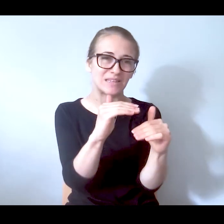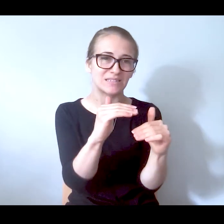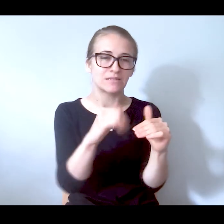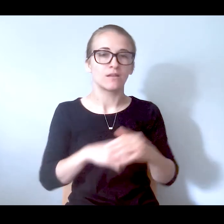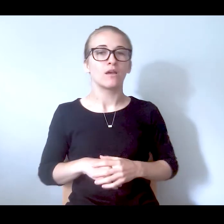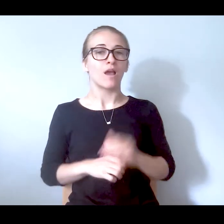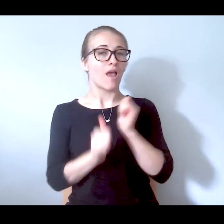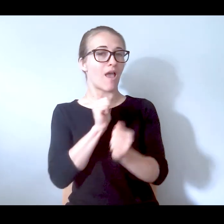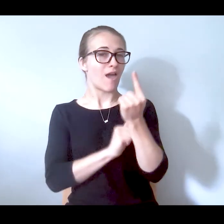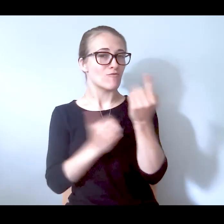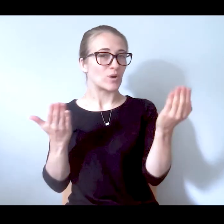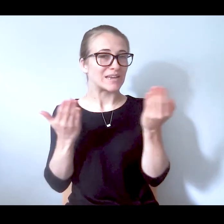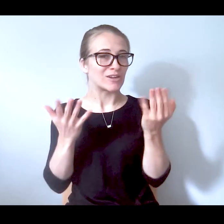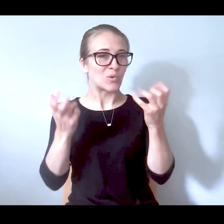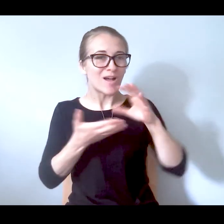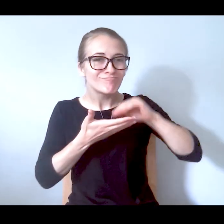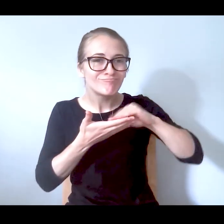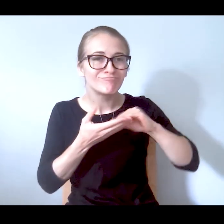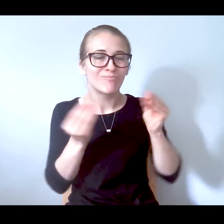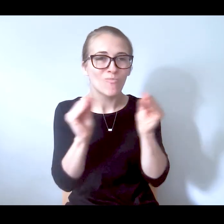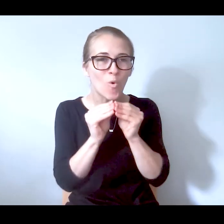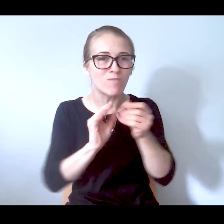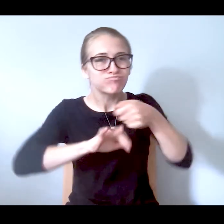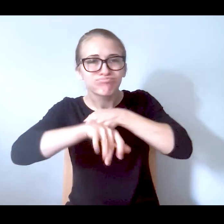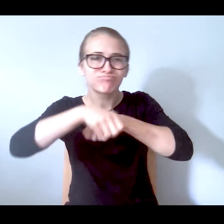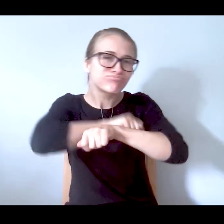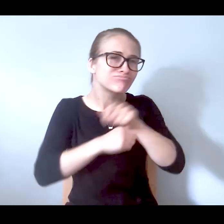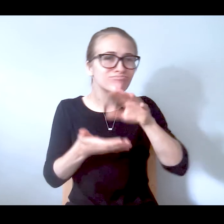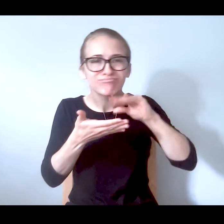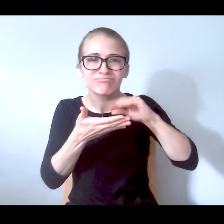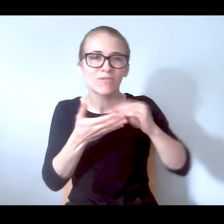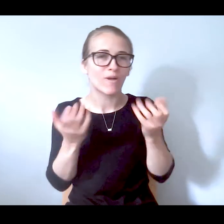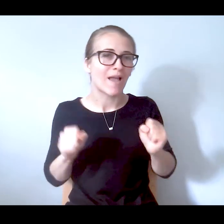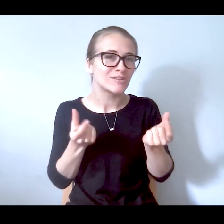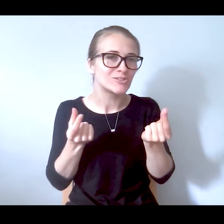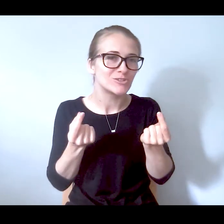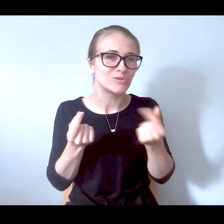So I think everybody here is going to be inclined to want to learn more about that and what we can do with it.